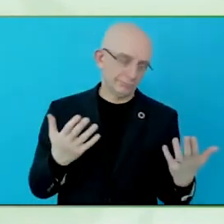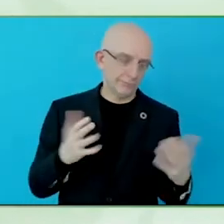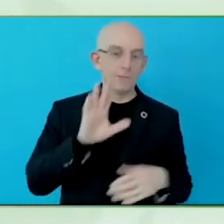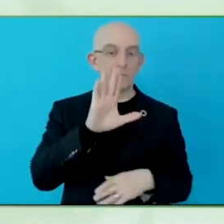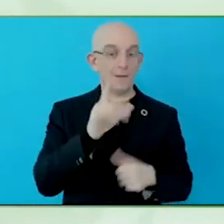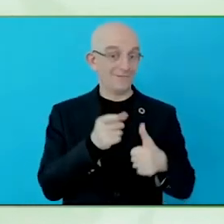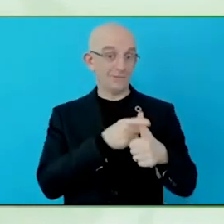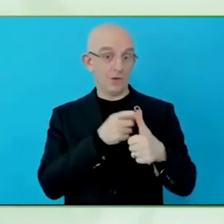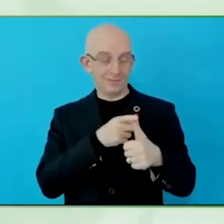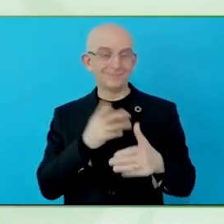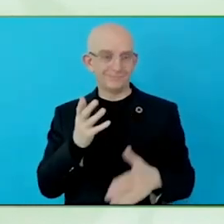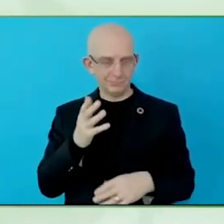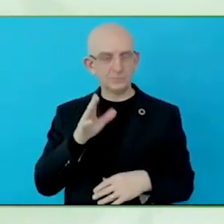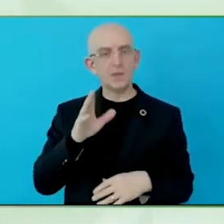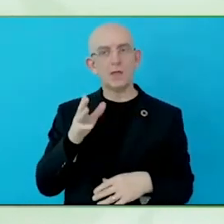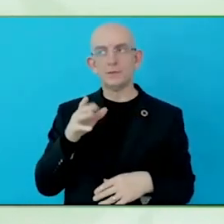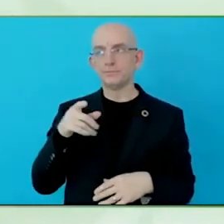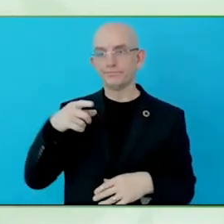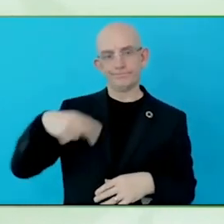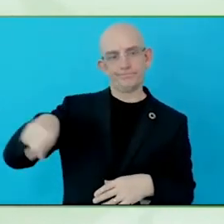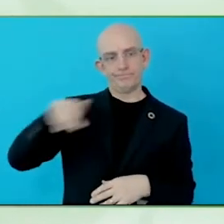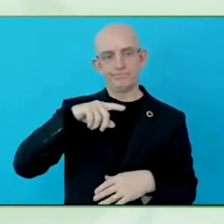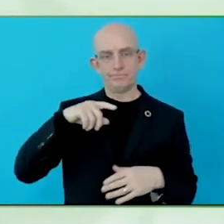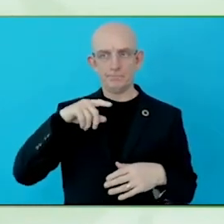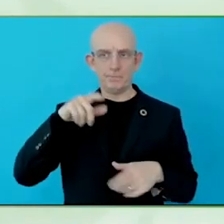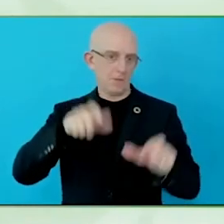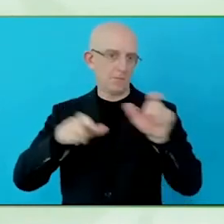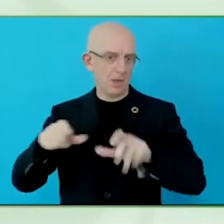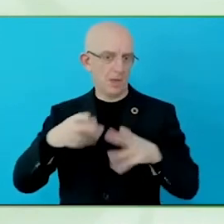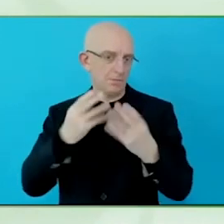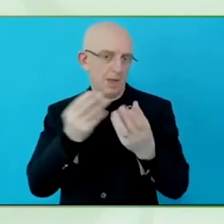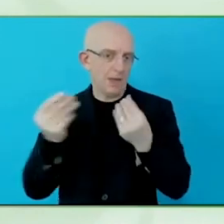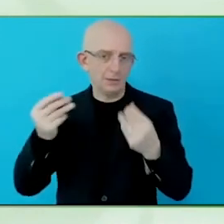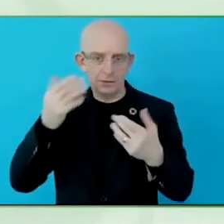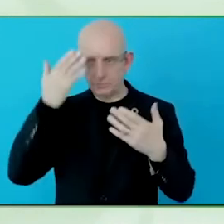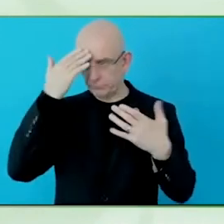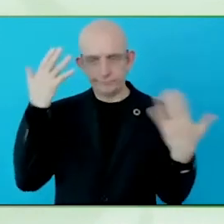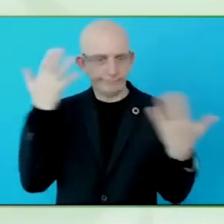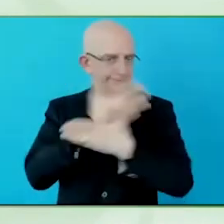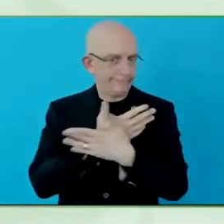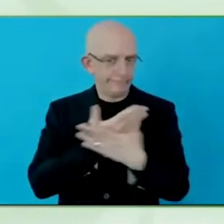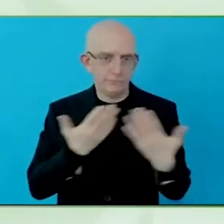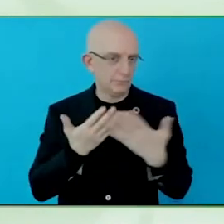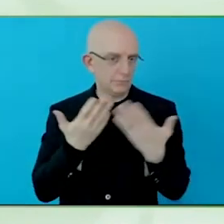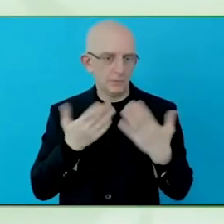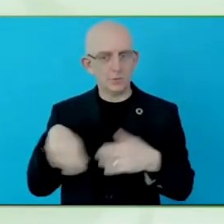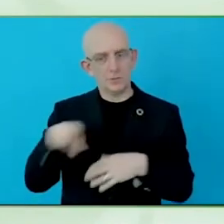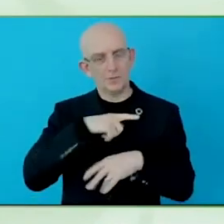progress, sometimes, simple things like public awareness, principles